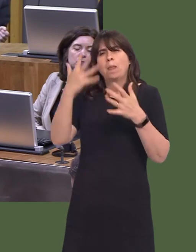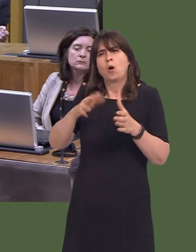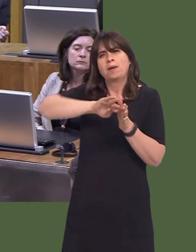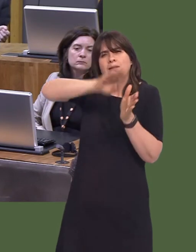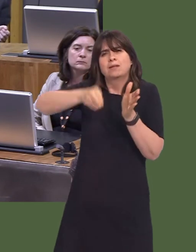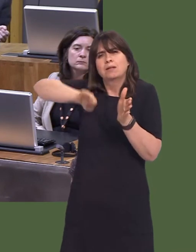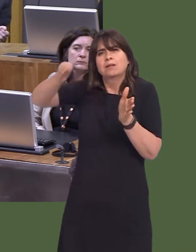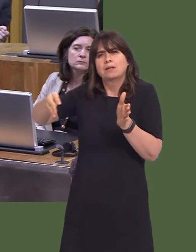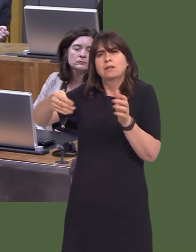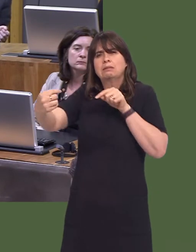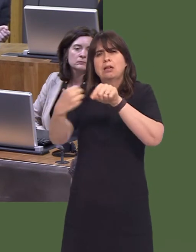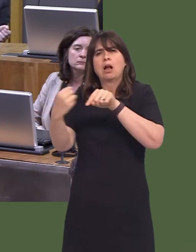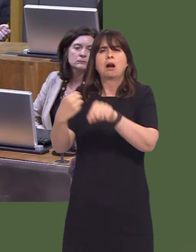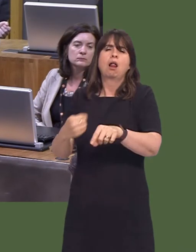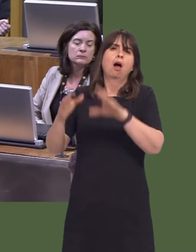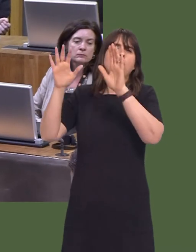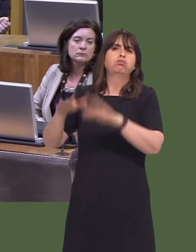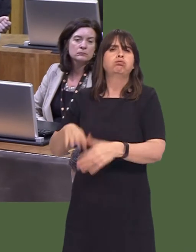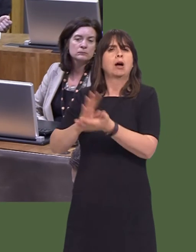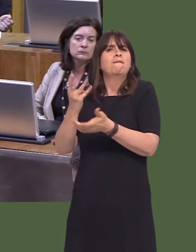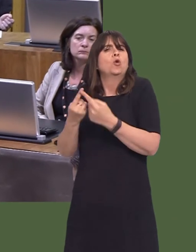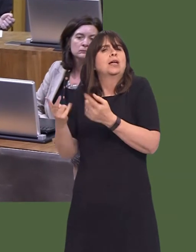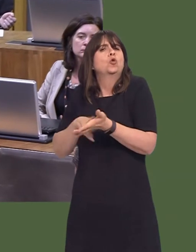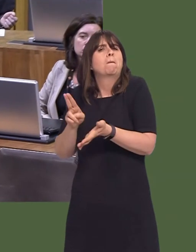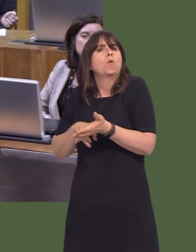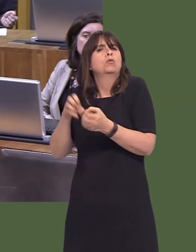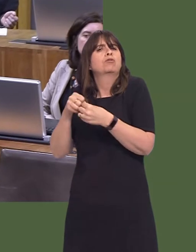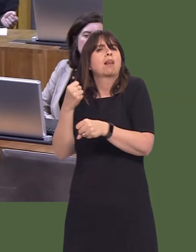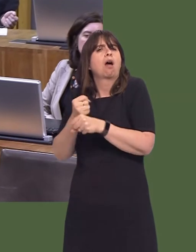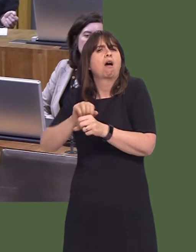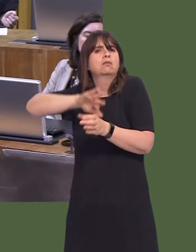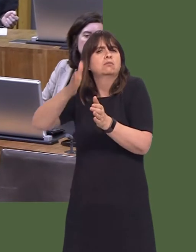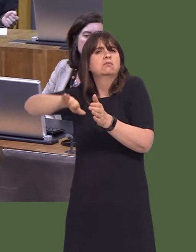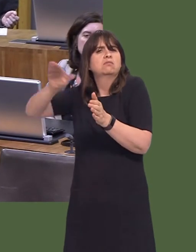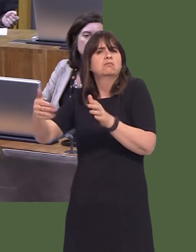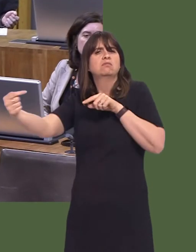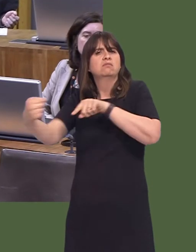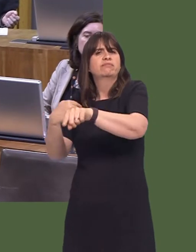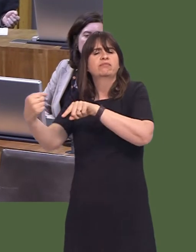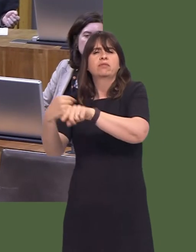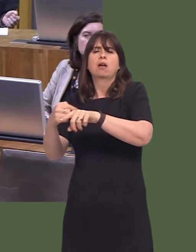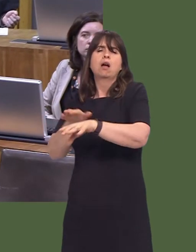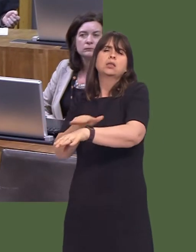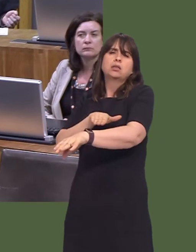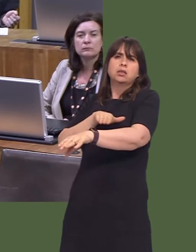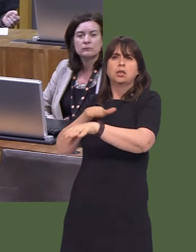that problem is not easy to resolve. I will consider the evidence of the planning inspector